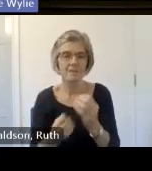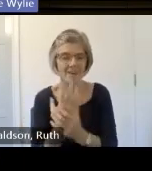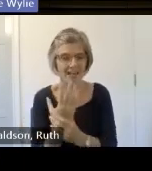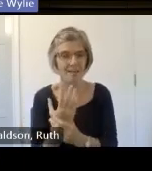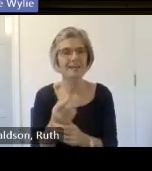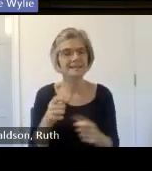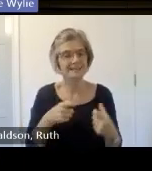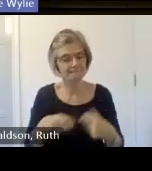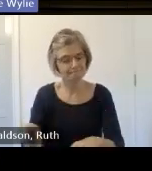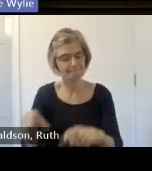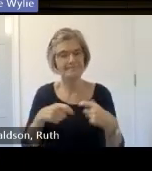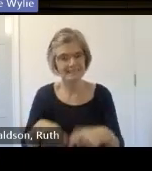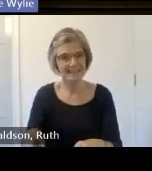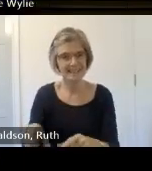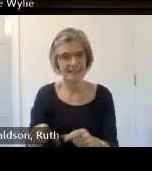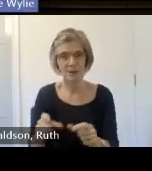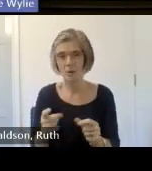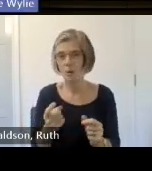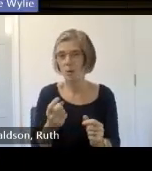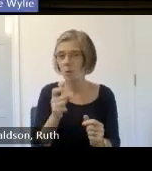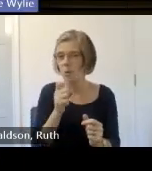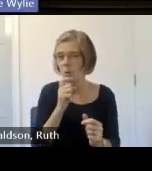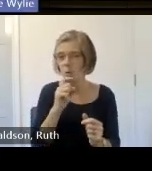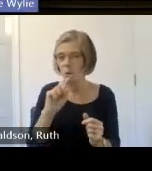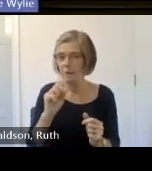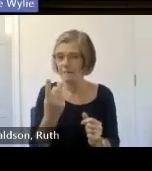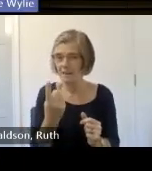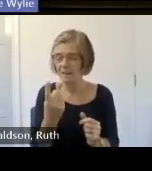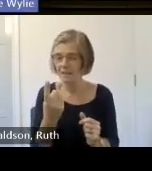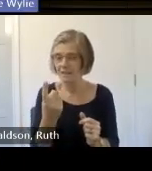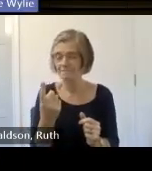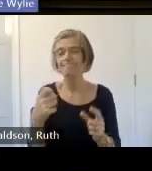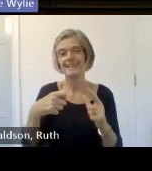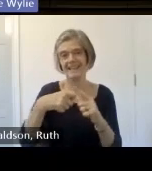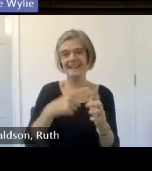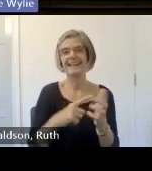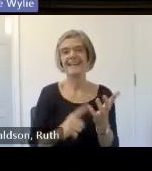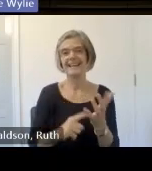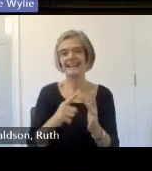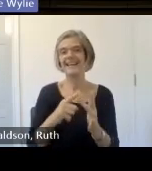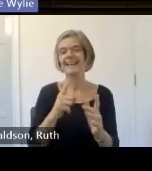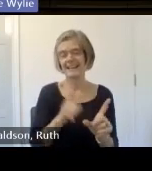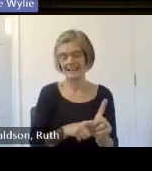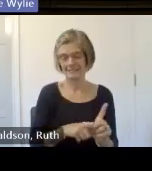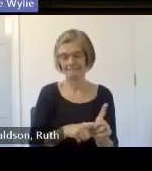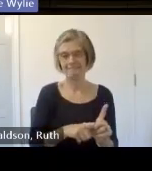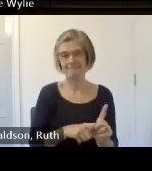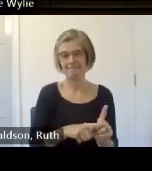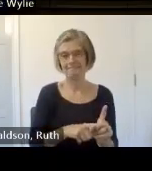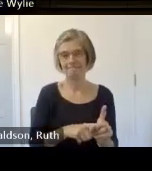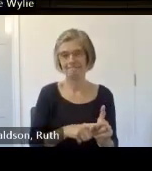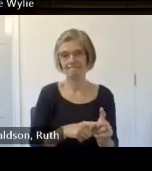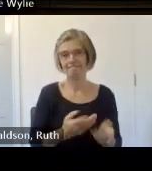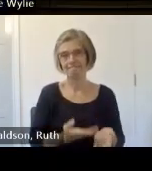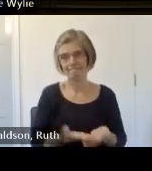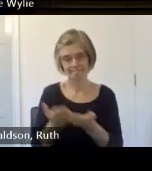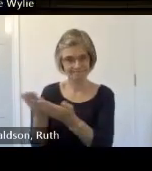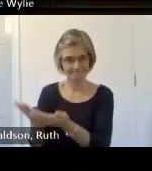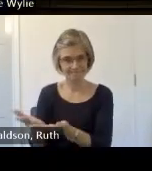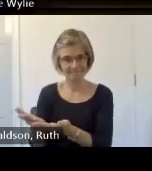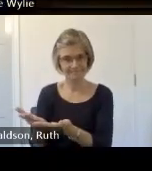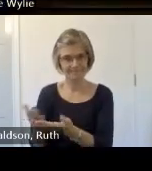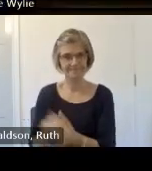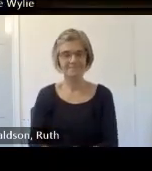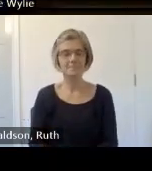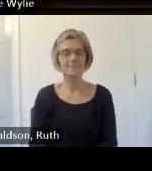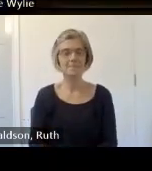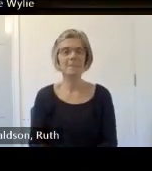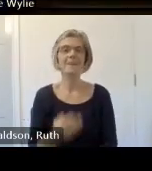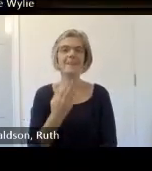Katy going first than Katie okay wonderful off over to you Katie uh thank you very much um and